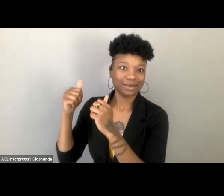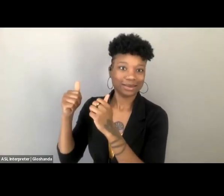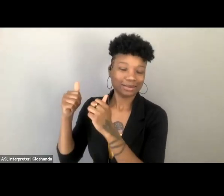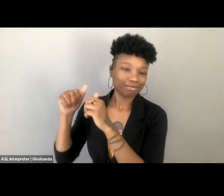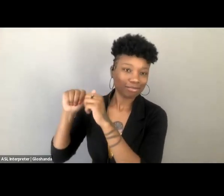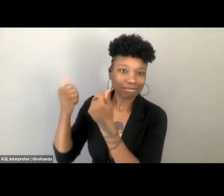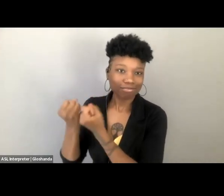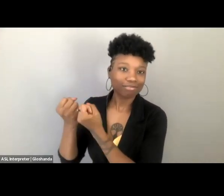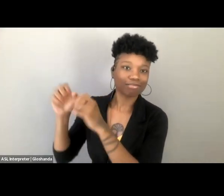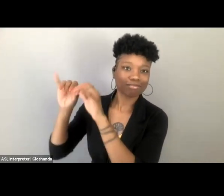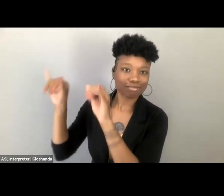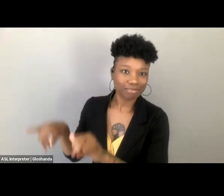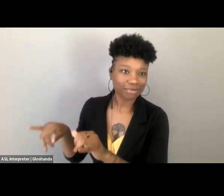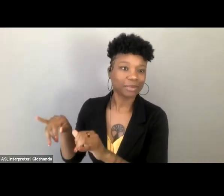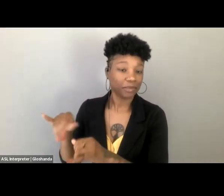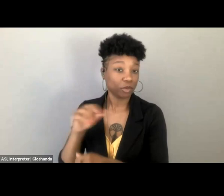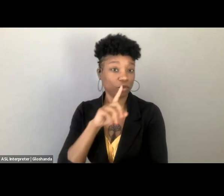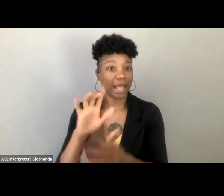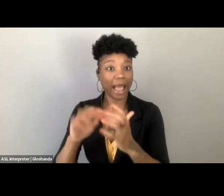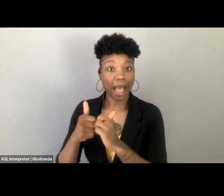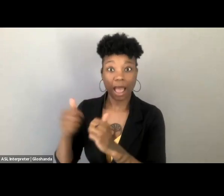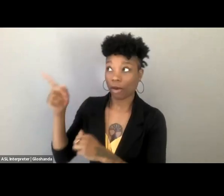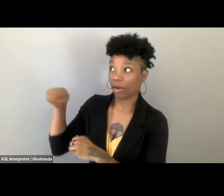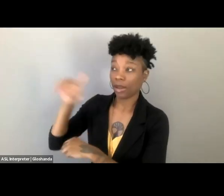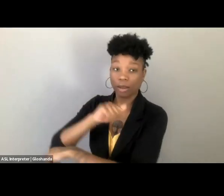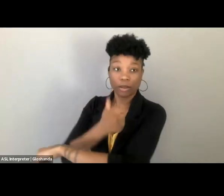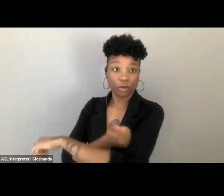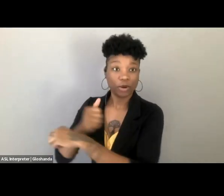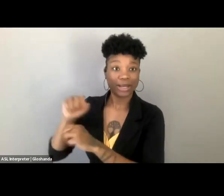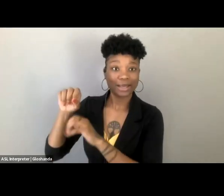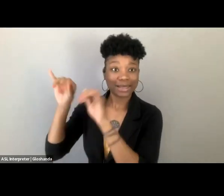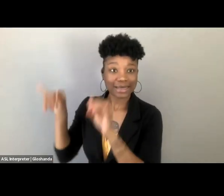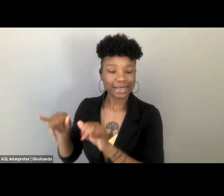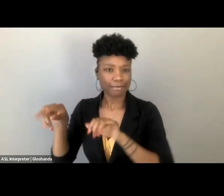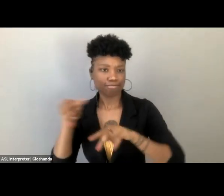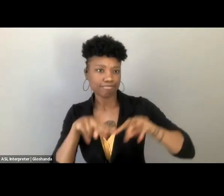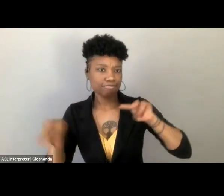of how the state polices people, you know, through their bodies,